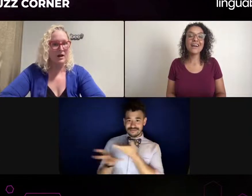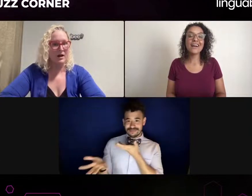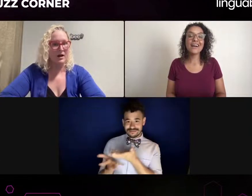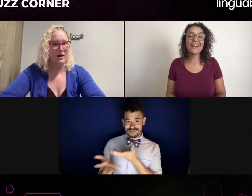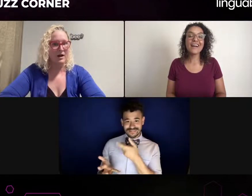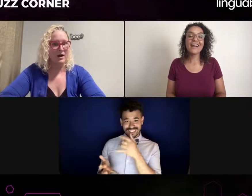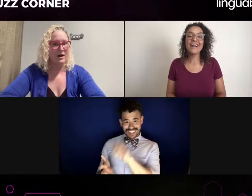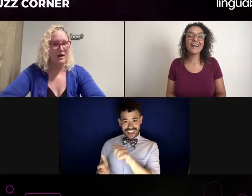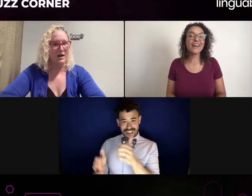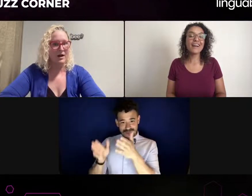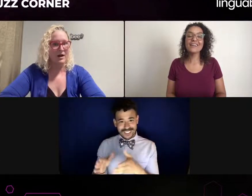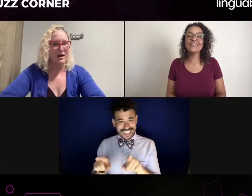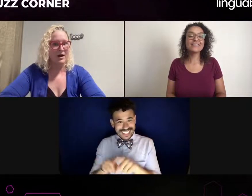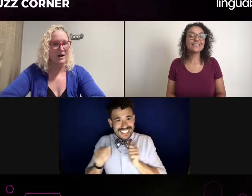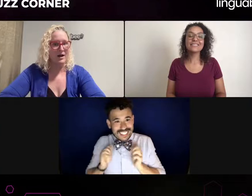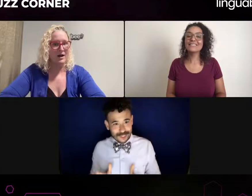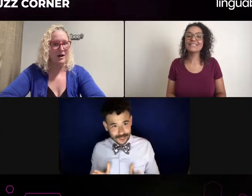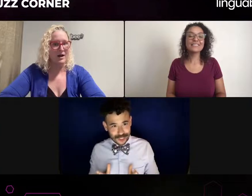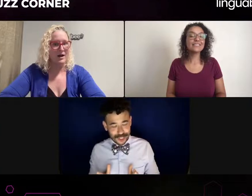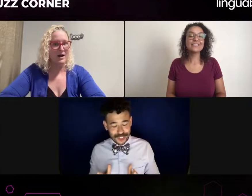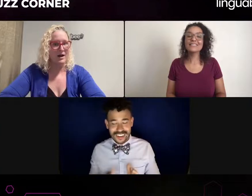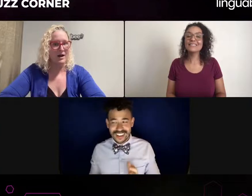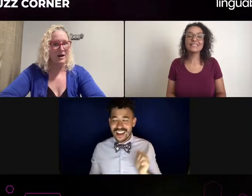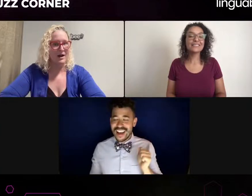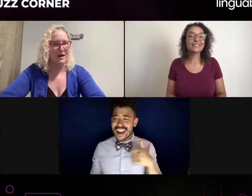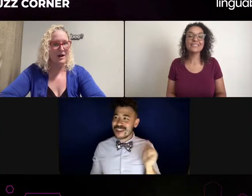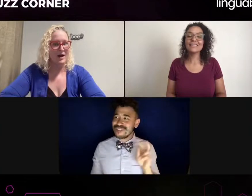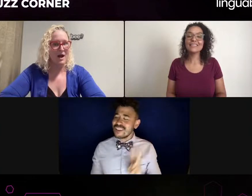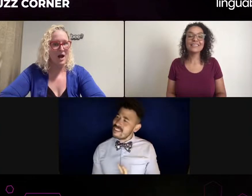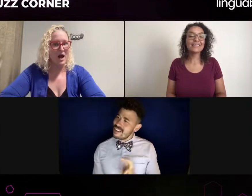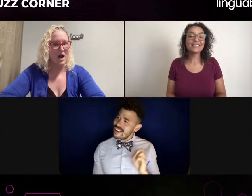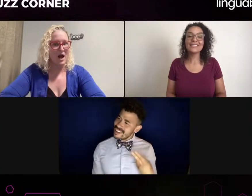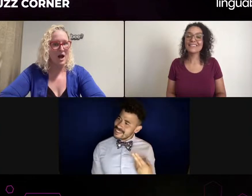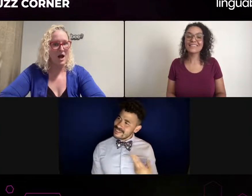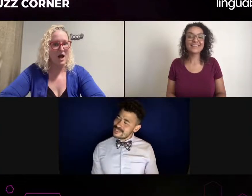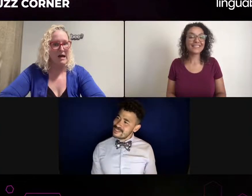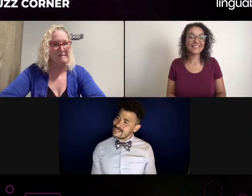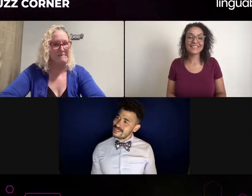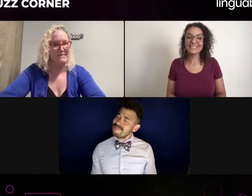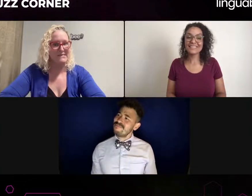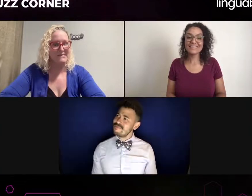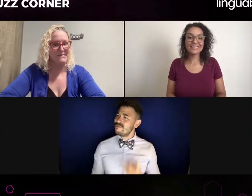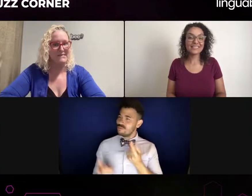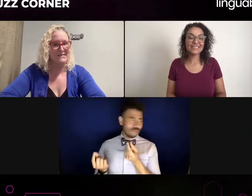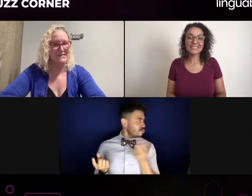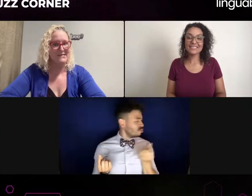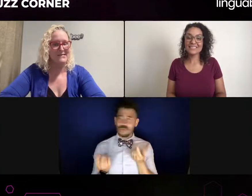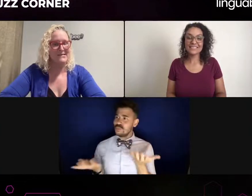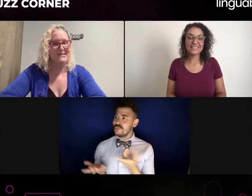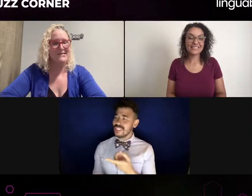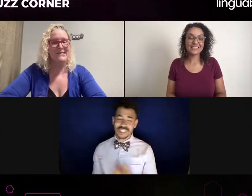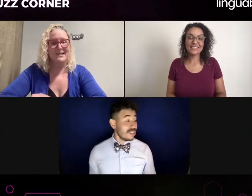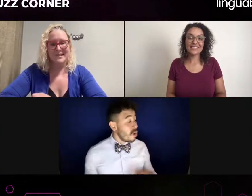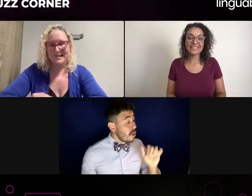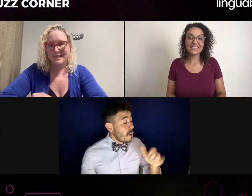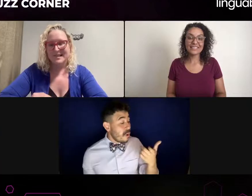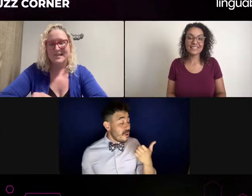or what do you think that they should analyze within themselves before they take the job? I know this is a tough question for you.